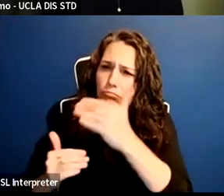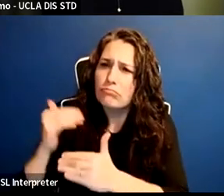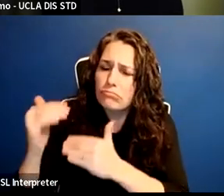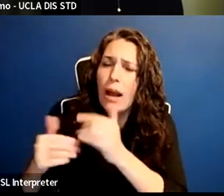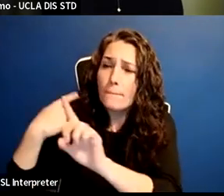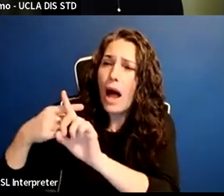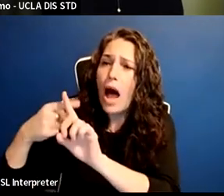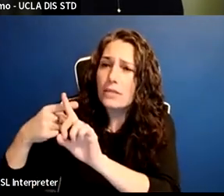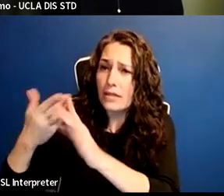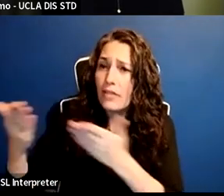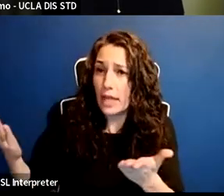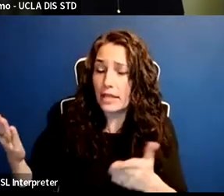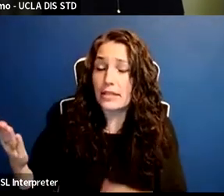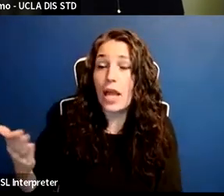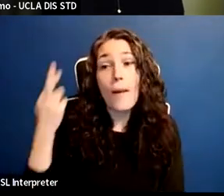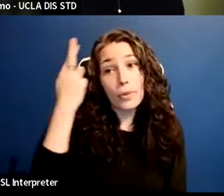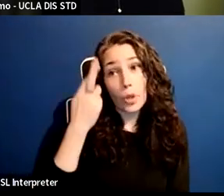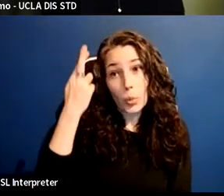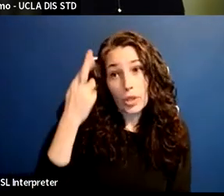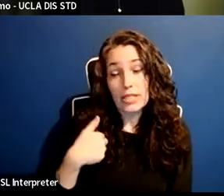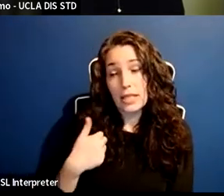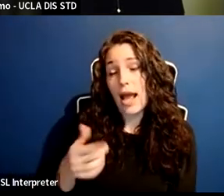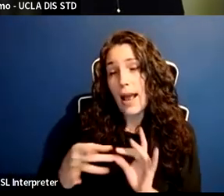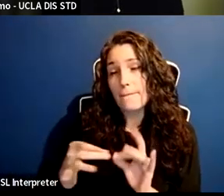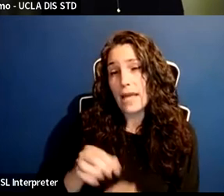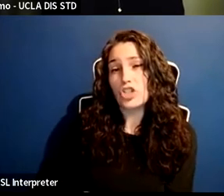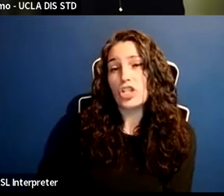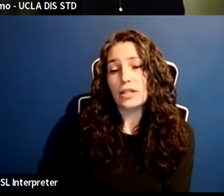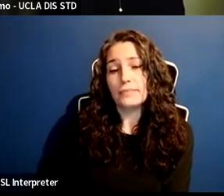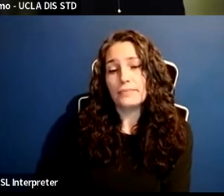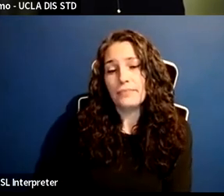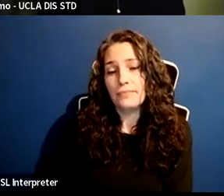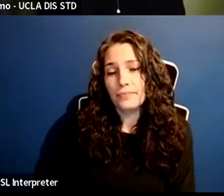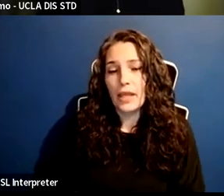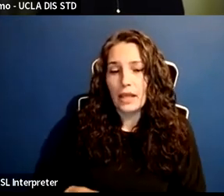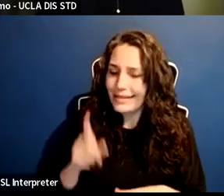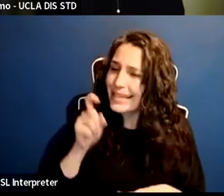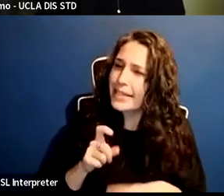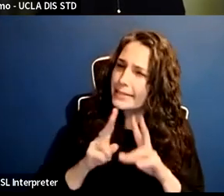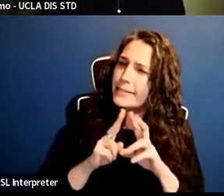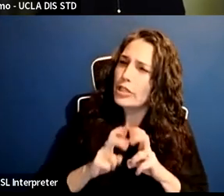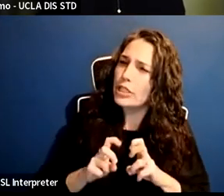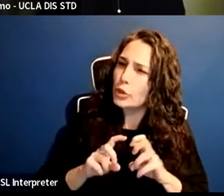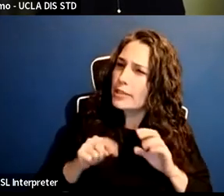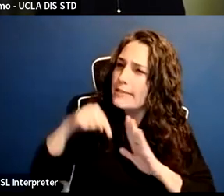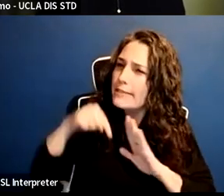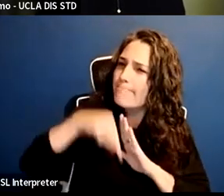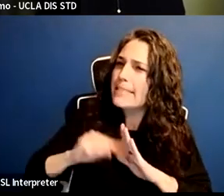The reason why I keep speaking about needing to have an inventory about what it is that people want to have changed,